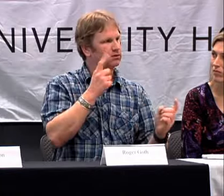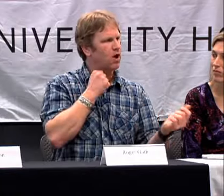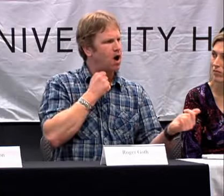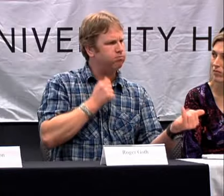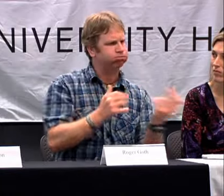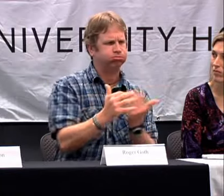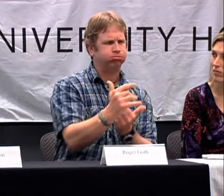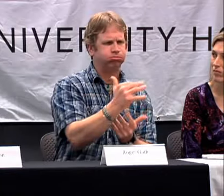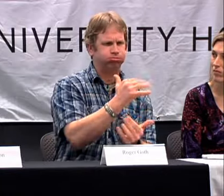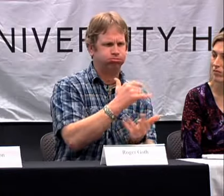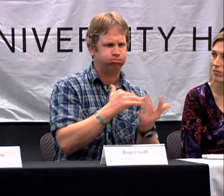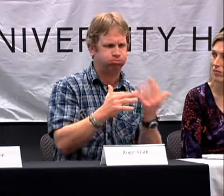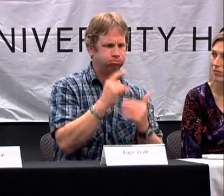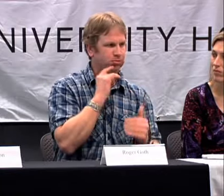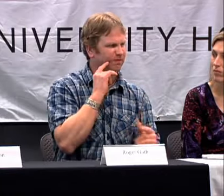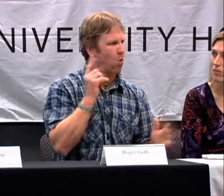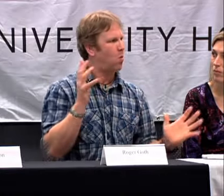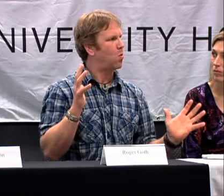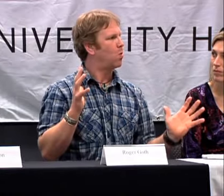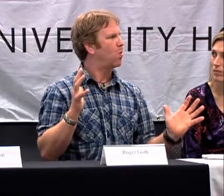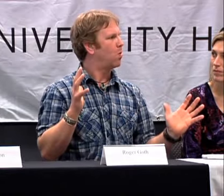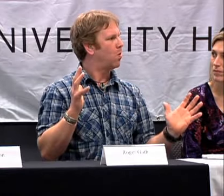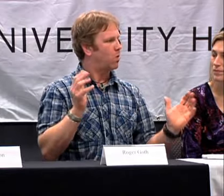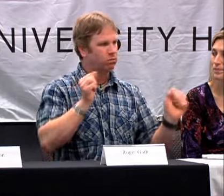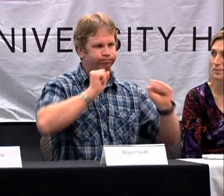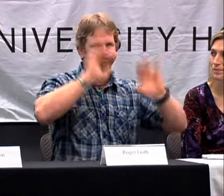GRADUATE DEGREE IN DEAF EDUCATION AND I BEGAN TO SOCIALIZE WITH THE